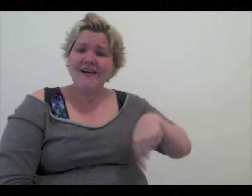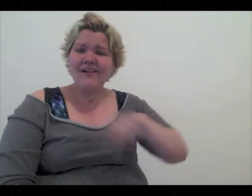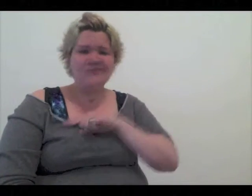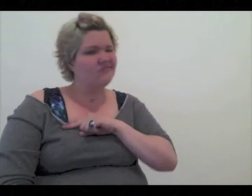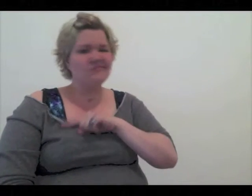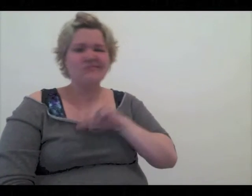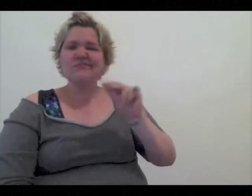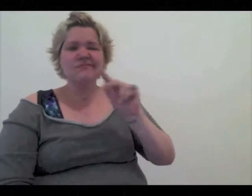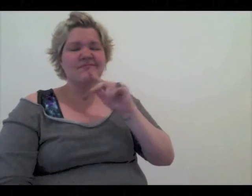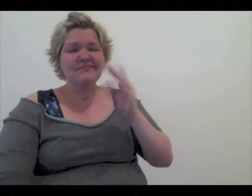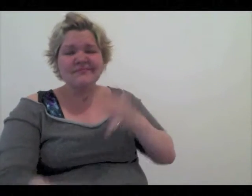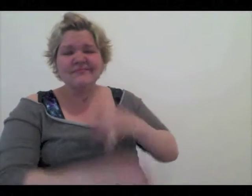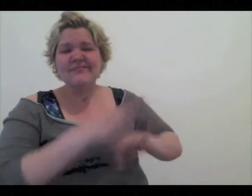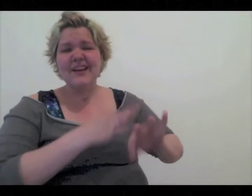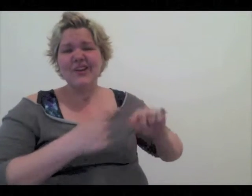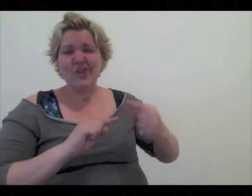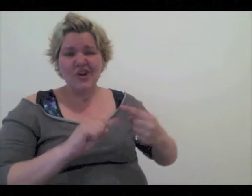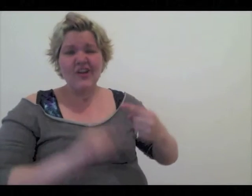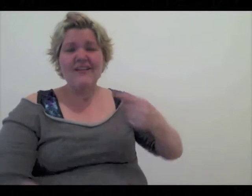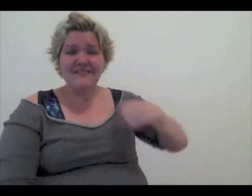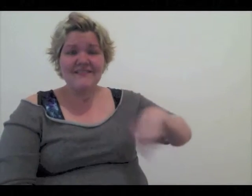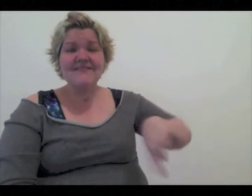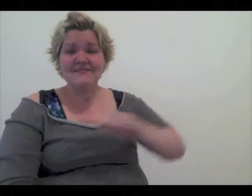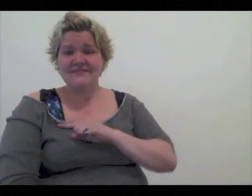Instead, it’s harming us.